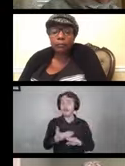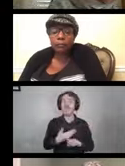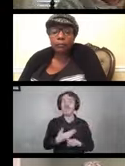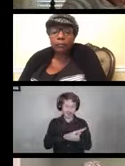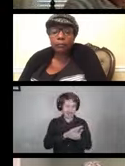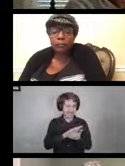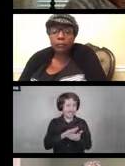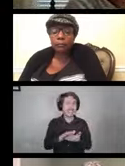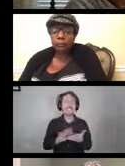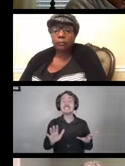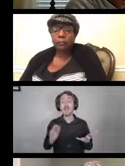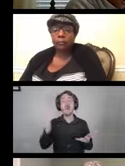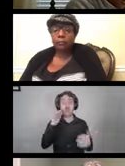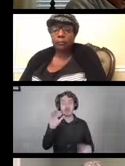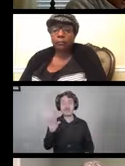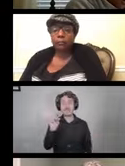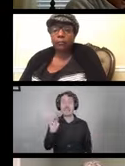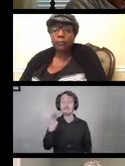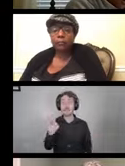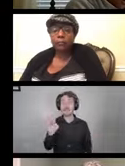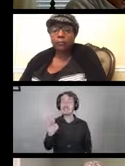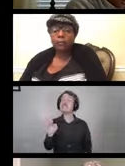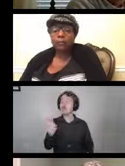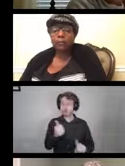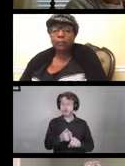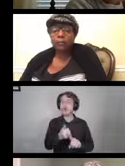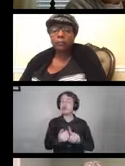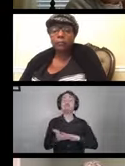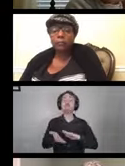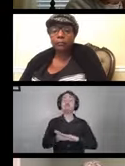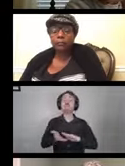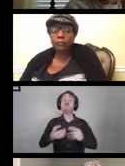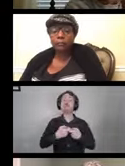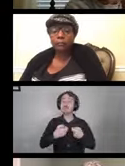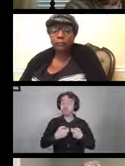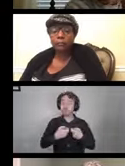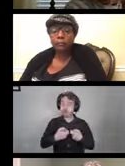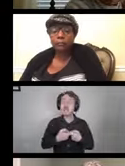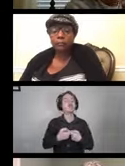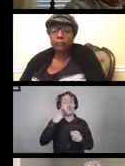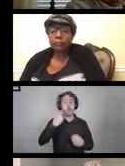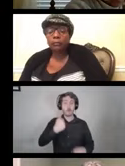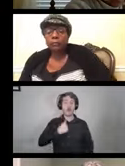A lot of our DME operate so those that use DME can move on our own and be independent.